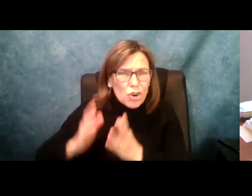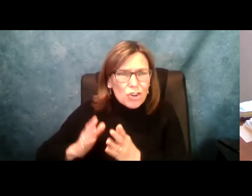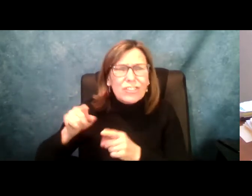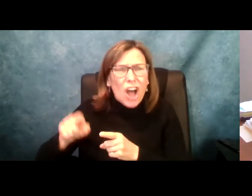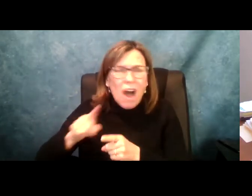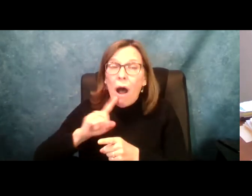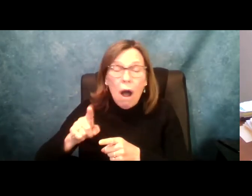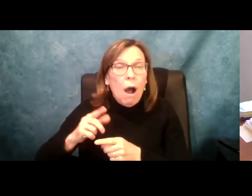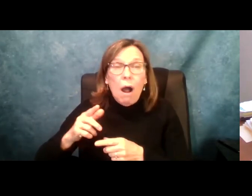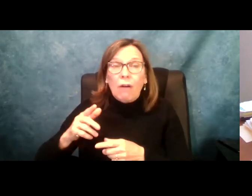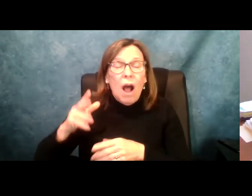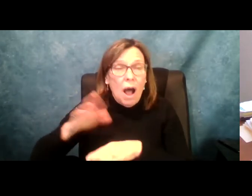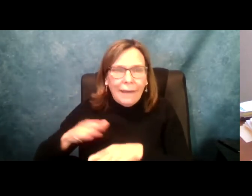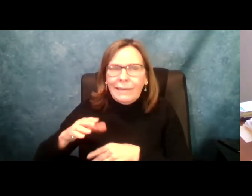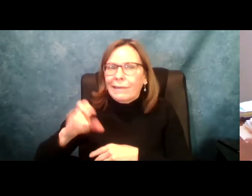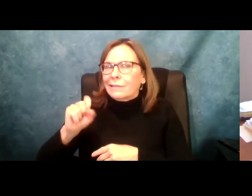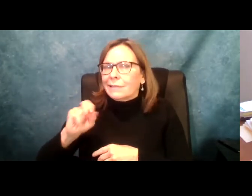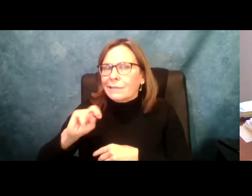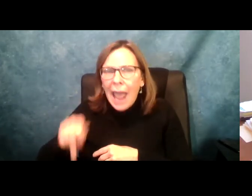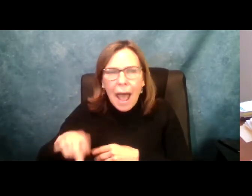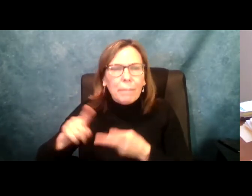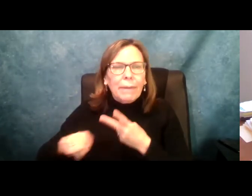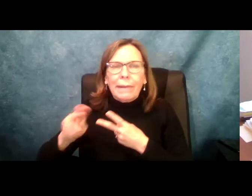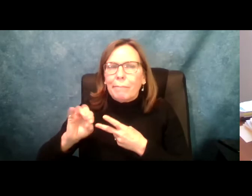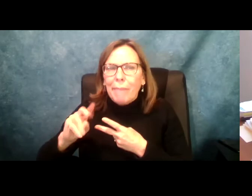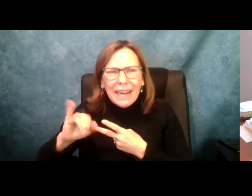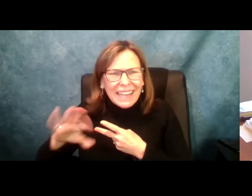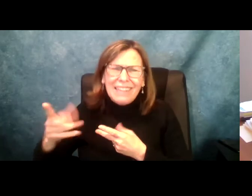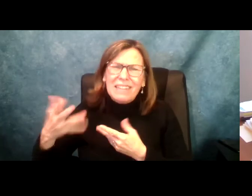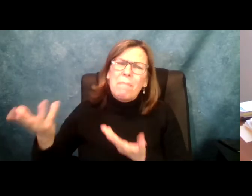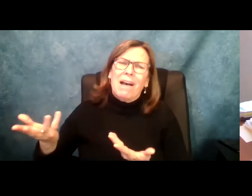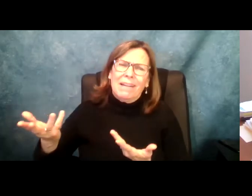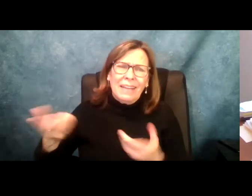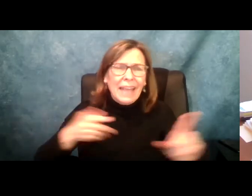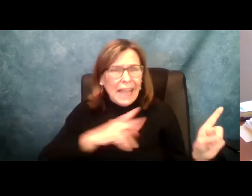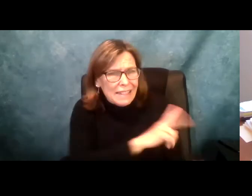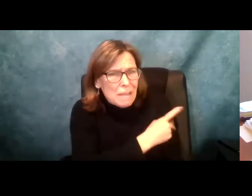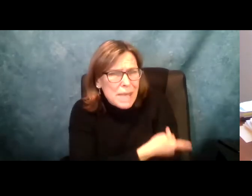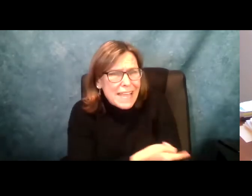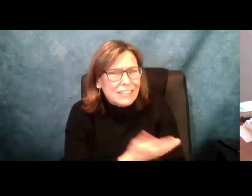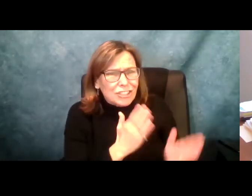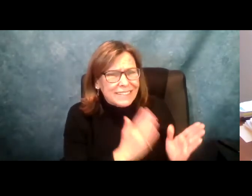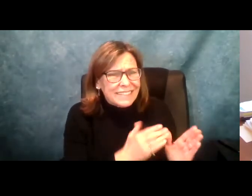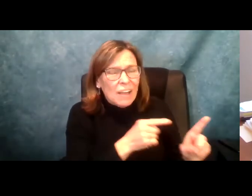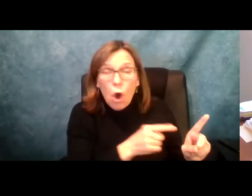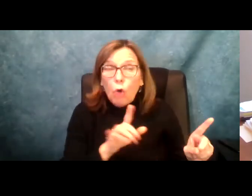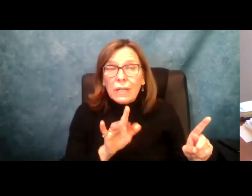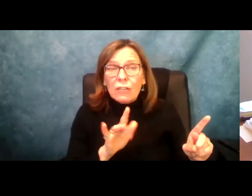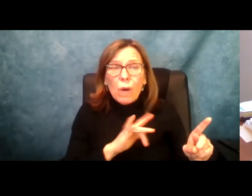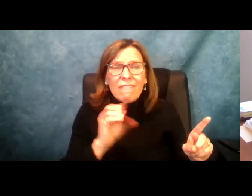And our workers are struggling . 57% of our home care workers rely on state assistance, including S.N.A.P.